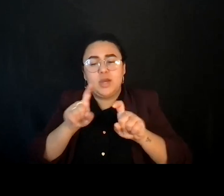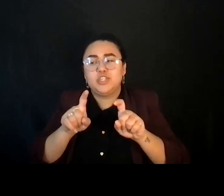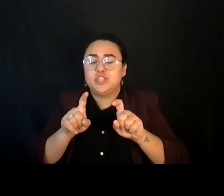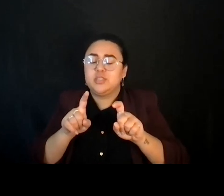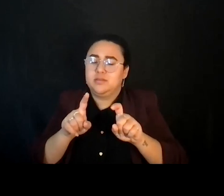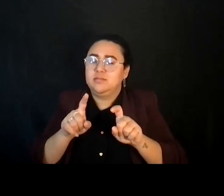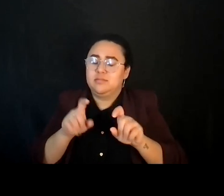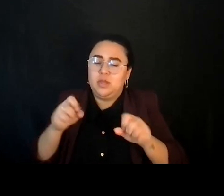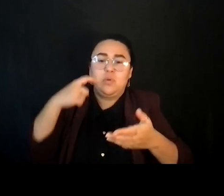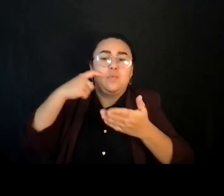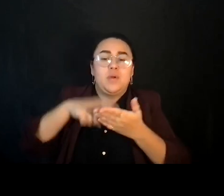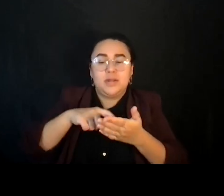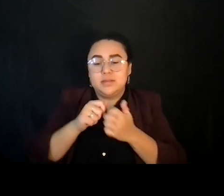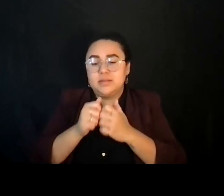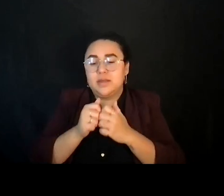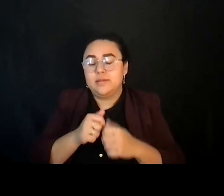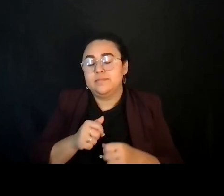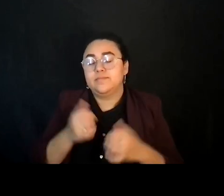So we're going to jump into breakout groups.